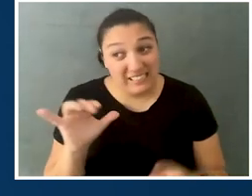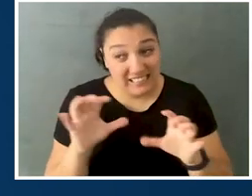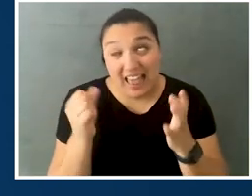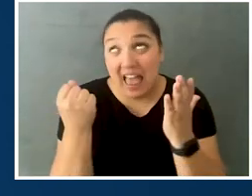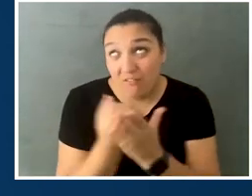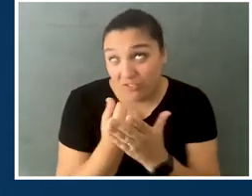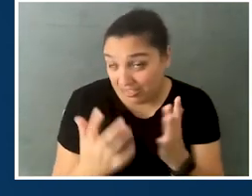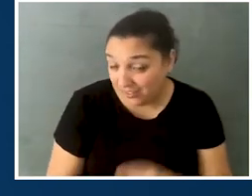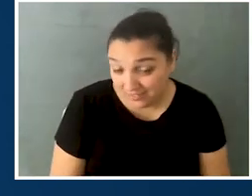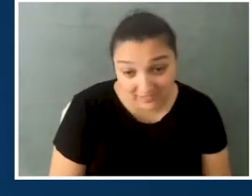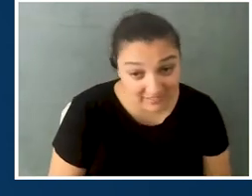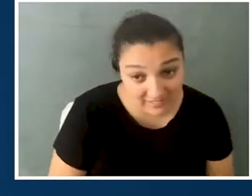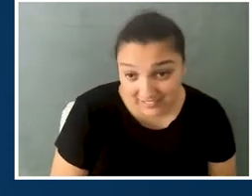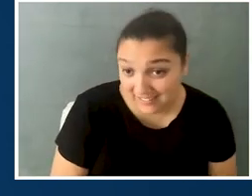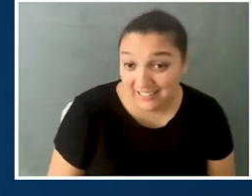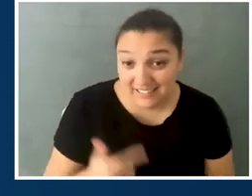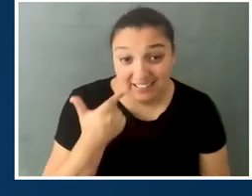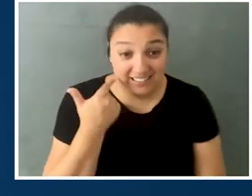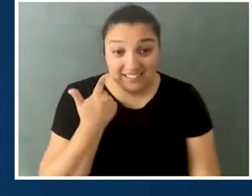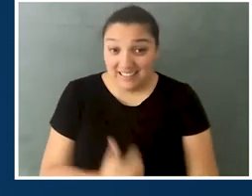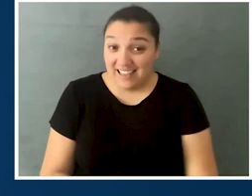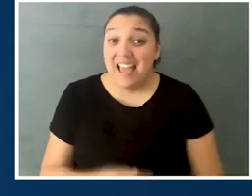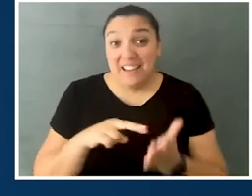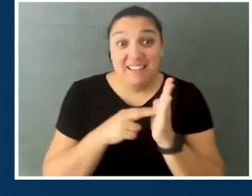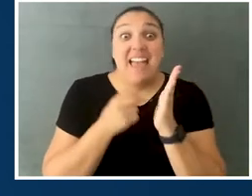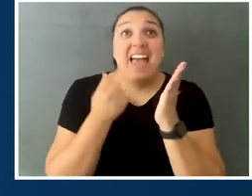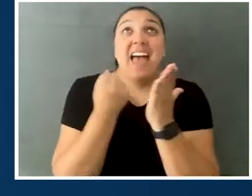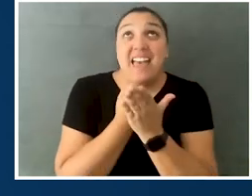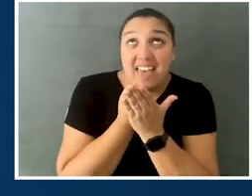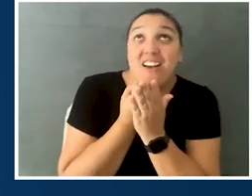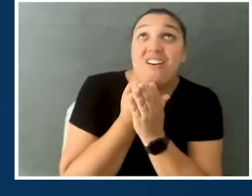Like, Judy did everything,